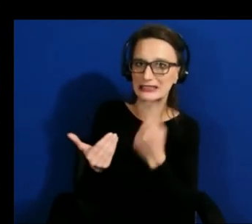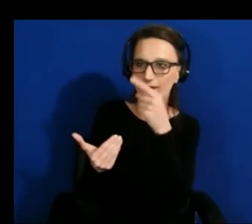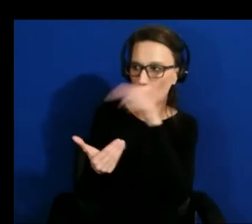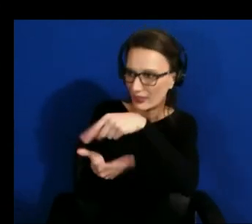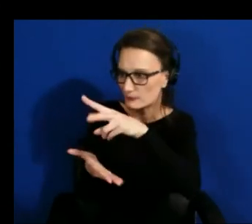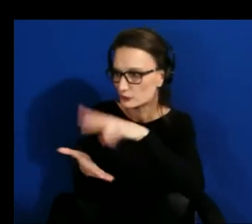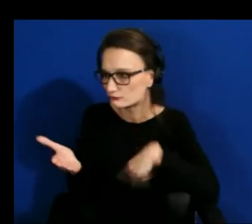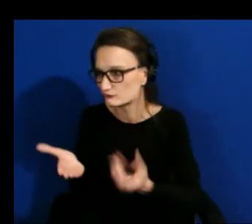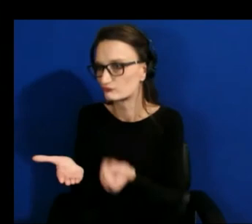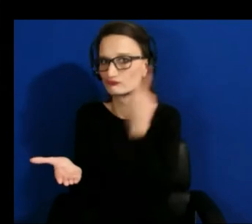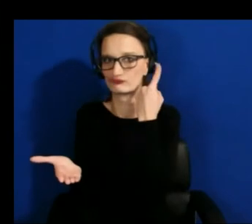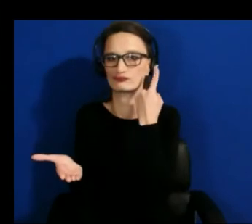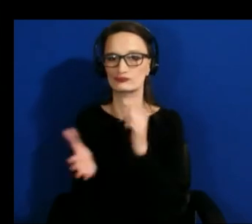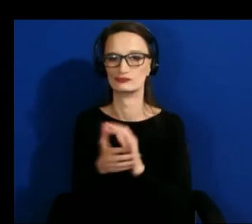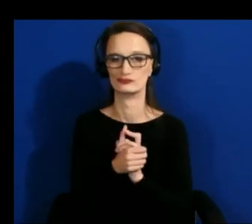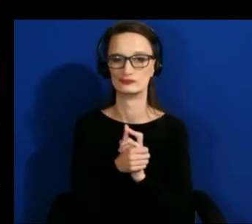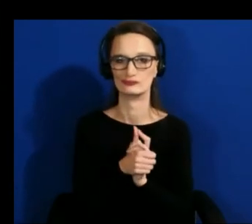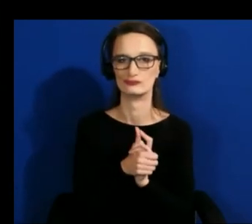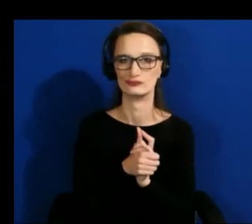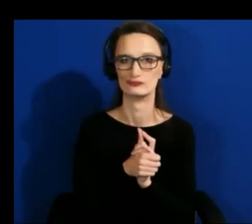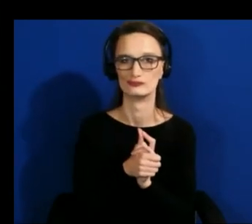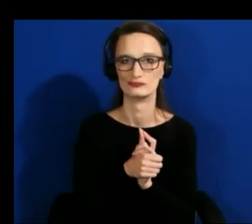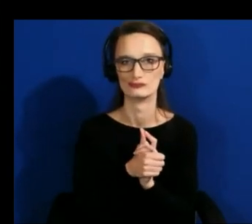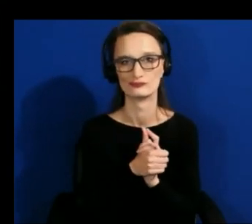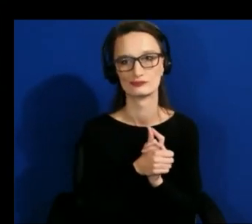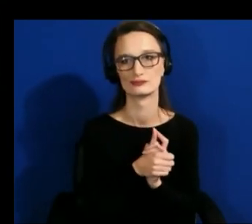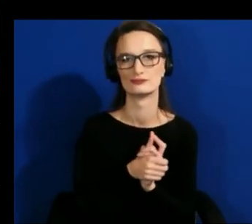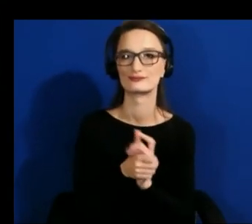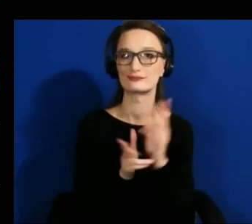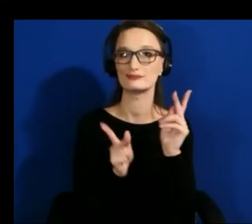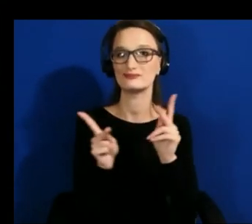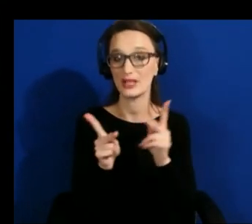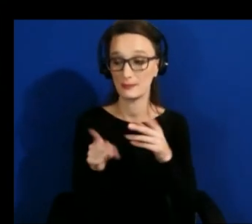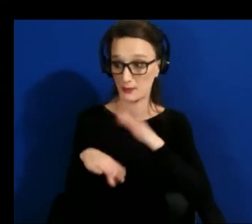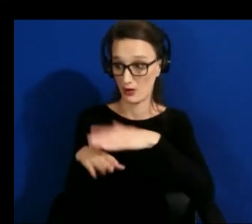on product teams are also have their own set of deadlines and their own set of requirements